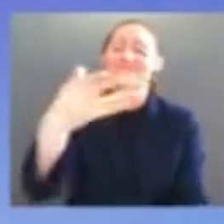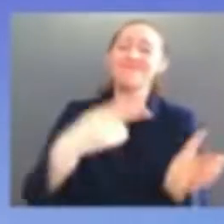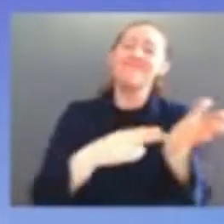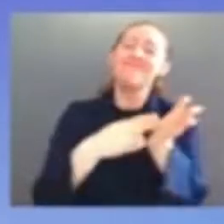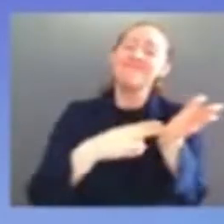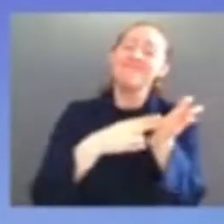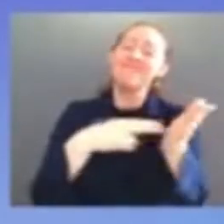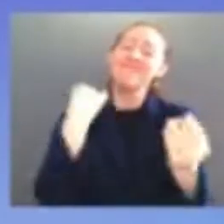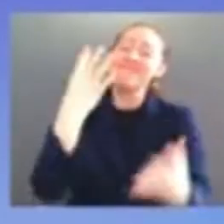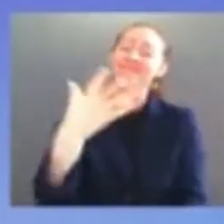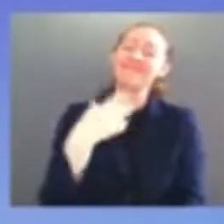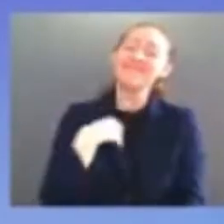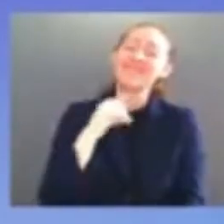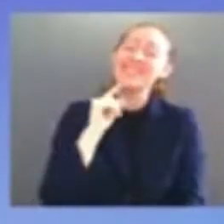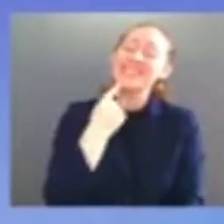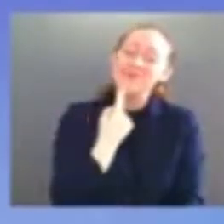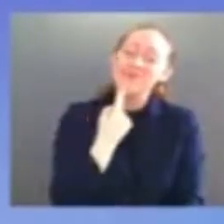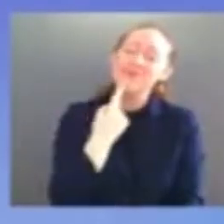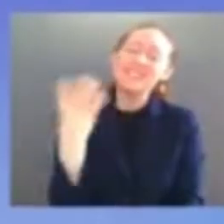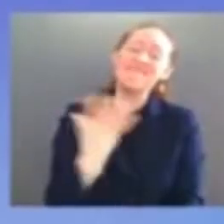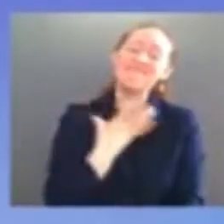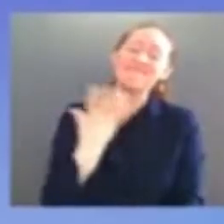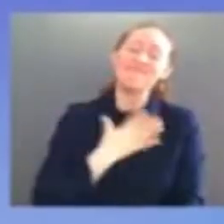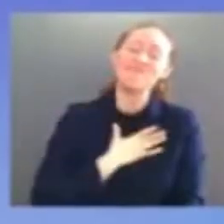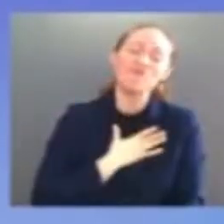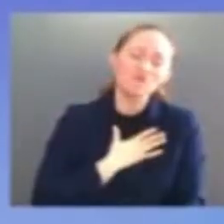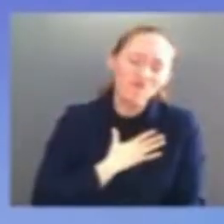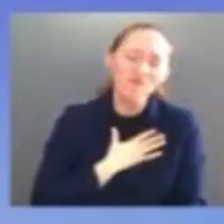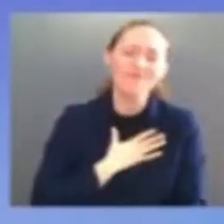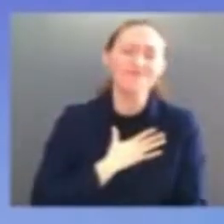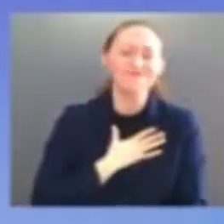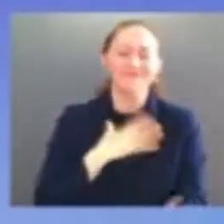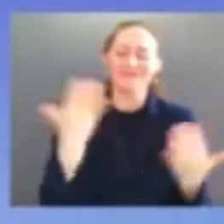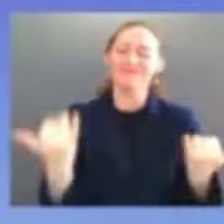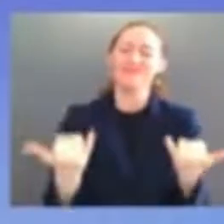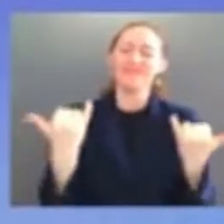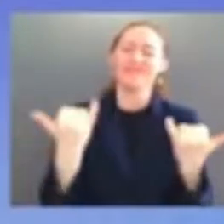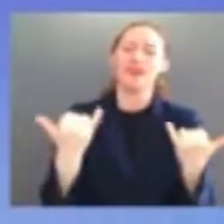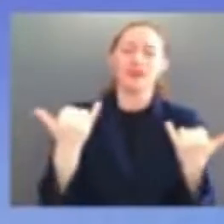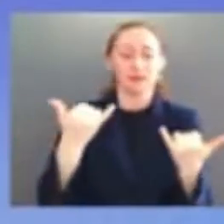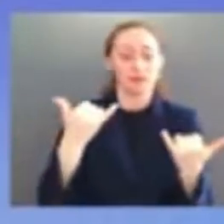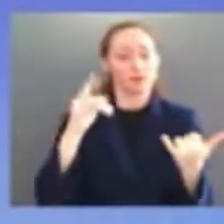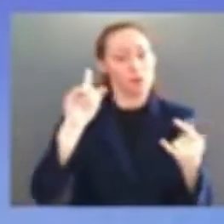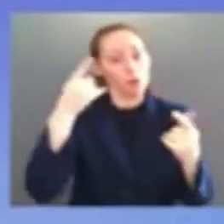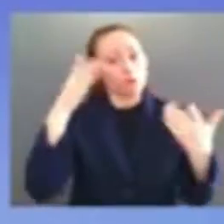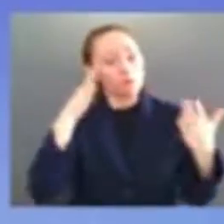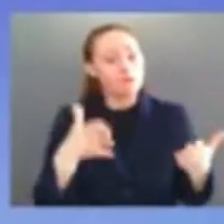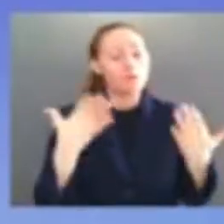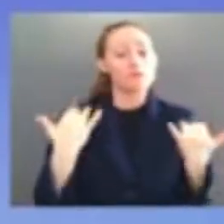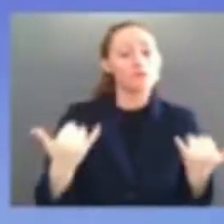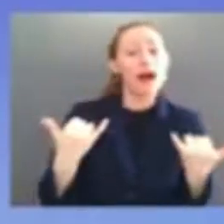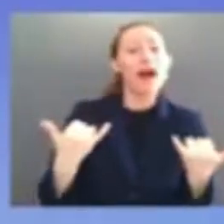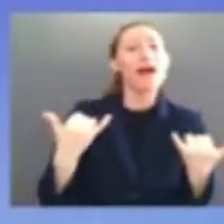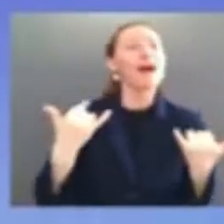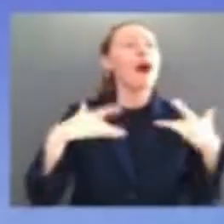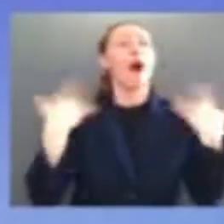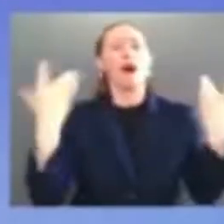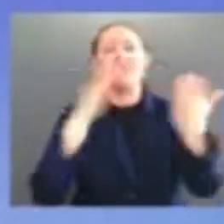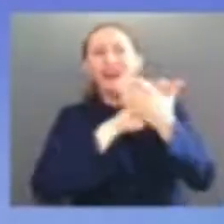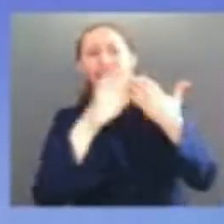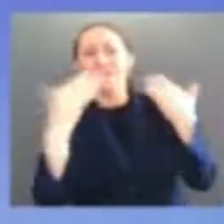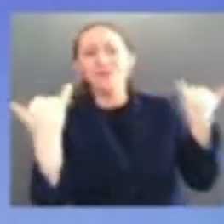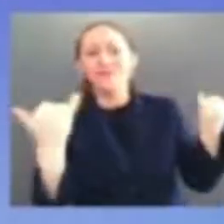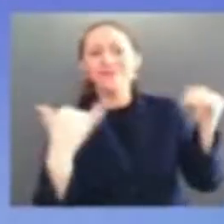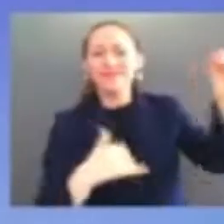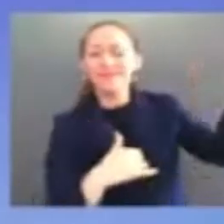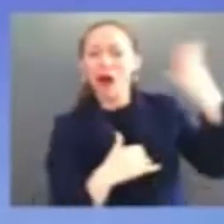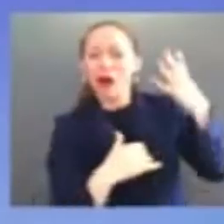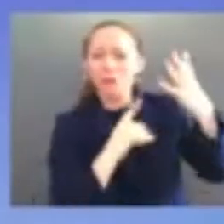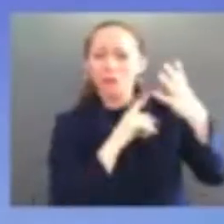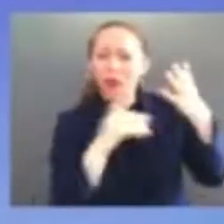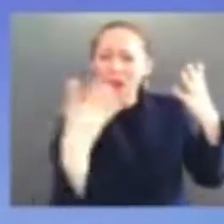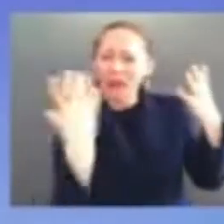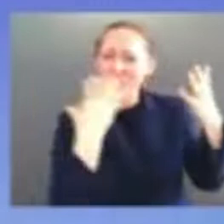so many young women so many young black women so many minorities that it's real it's real